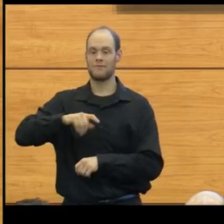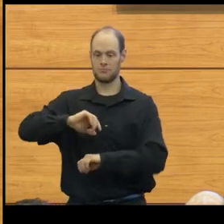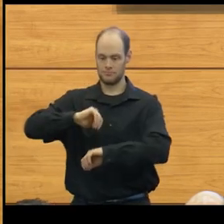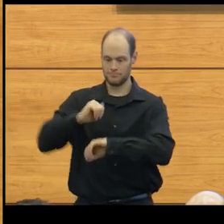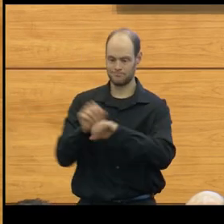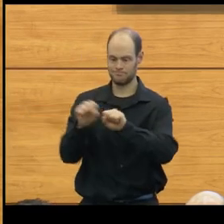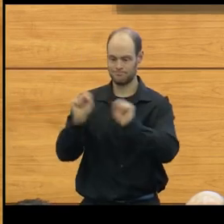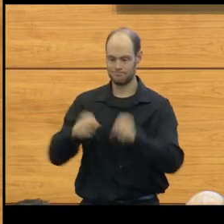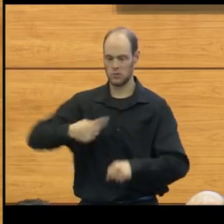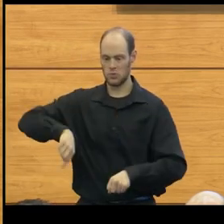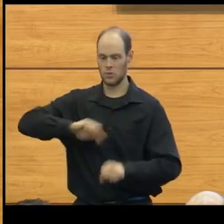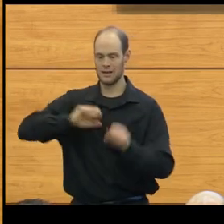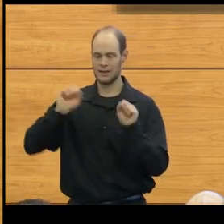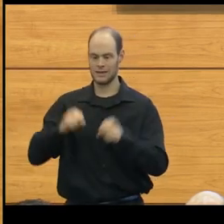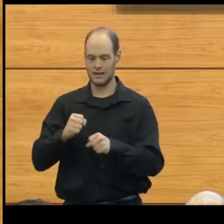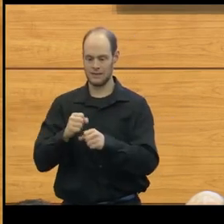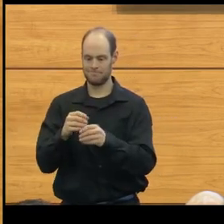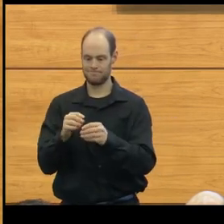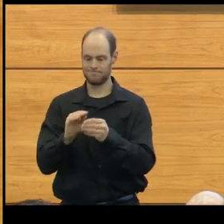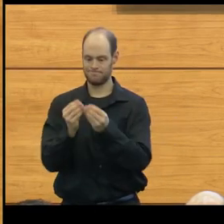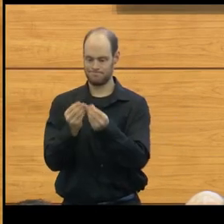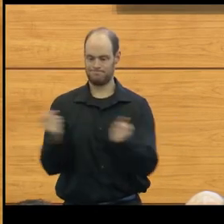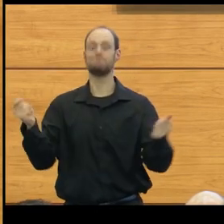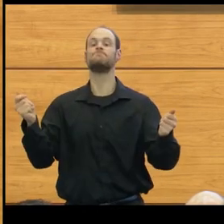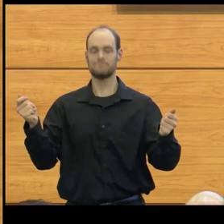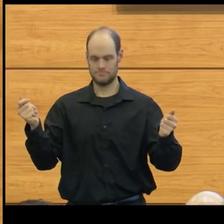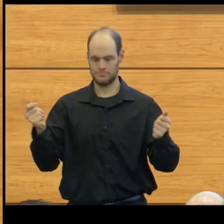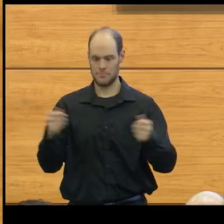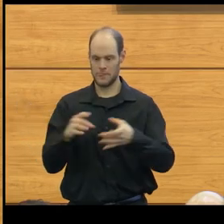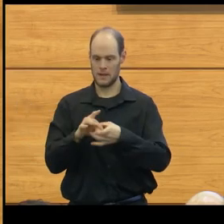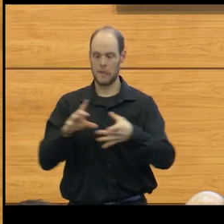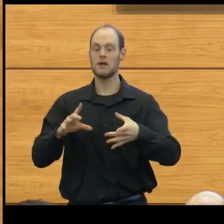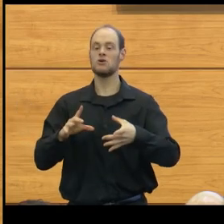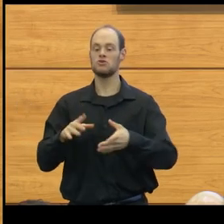in which we can untether people like that to be able to improve their outcome.